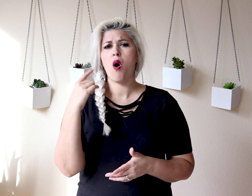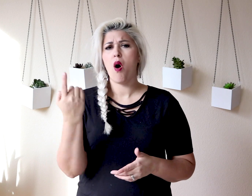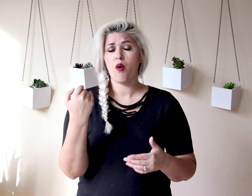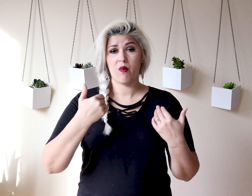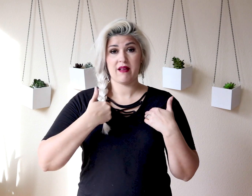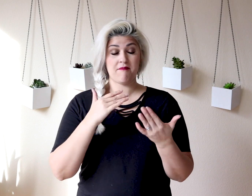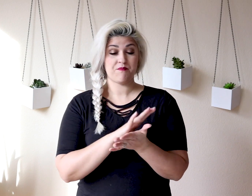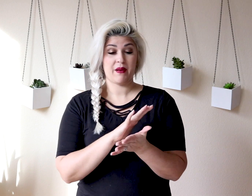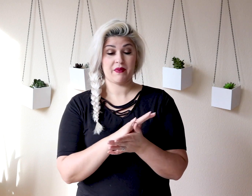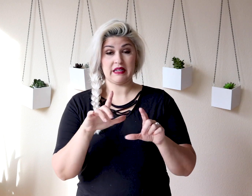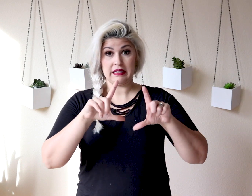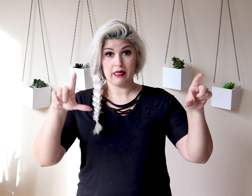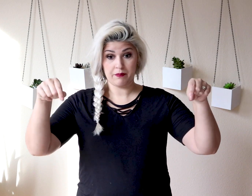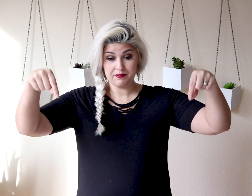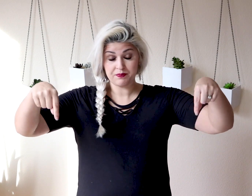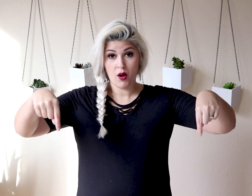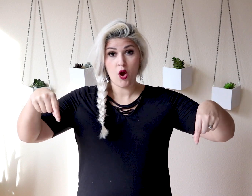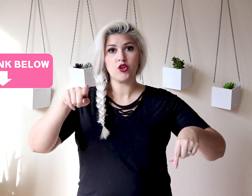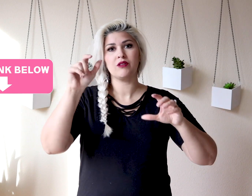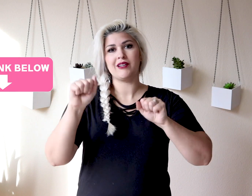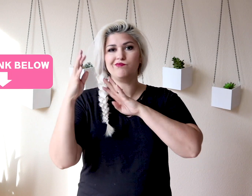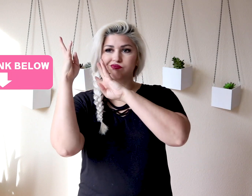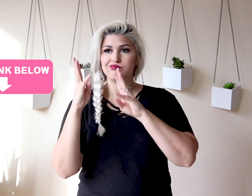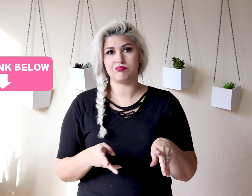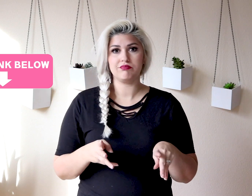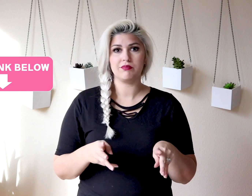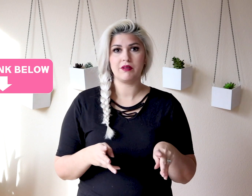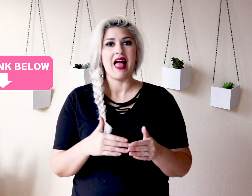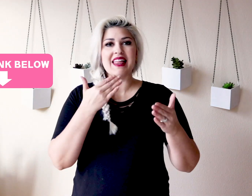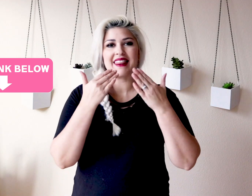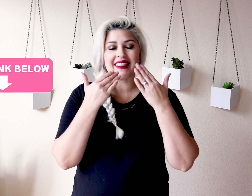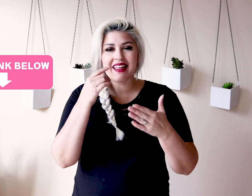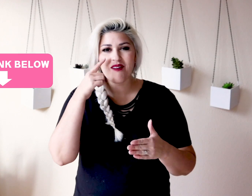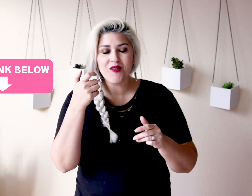Let me know. All right. So I always always have a practice paper for you to downloads you can use.